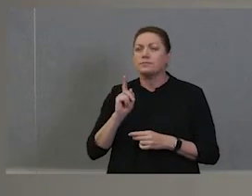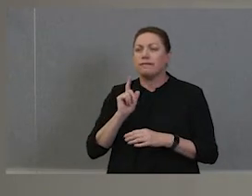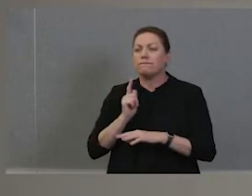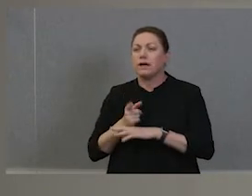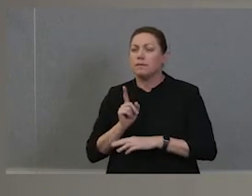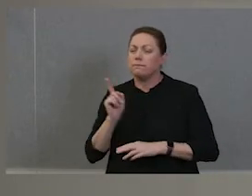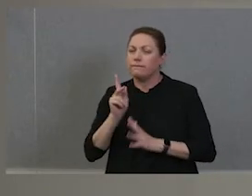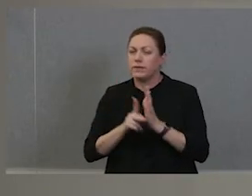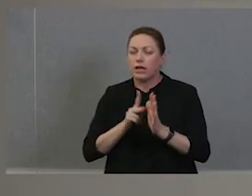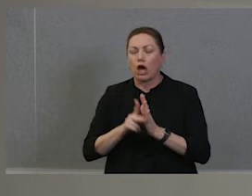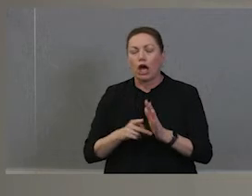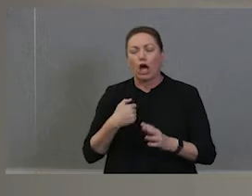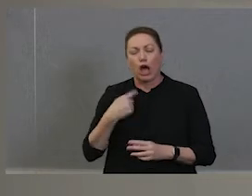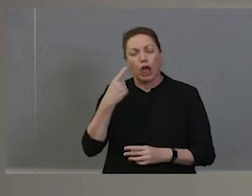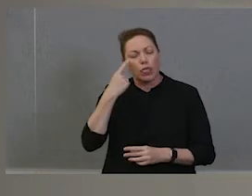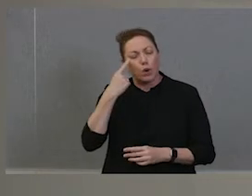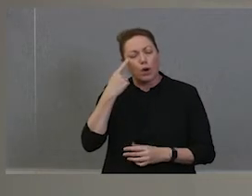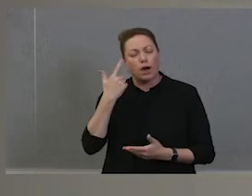thought to myself, where did it all go.